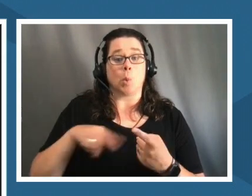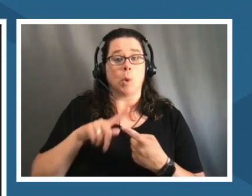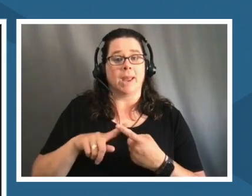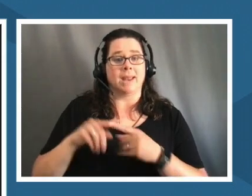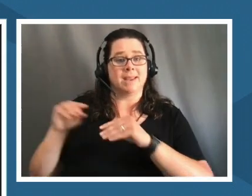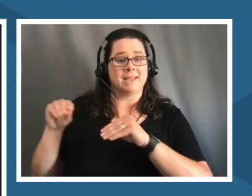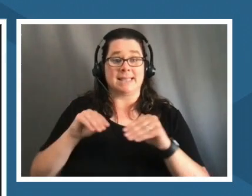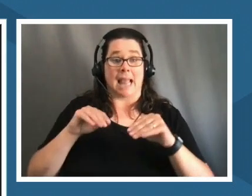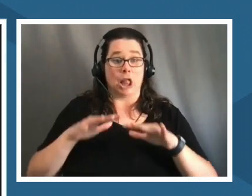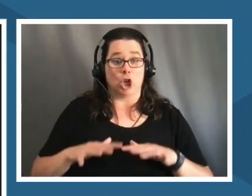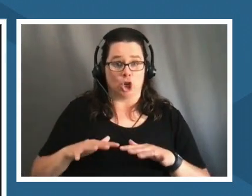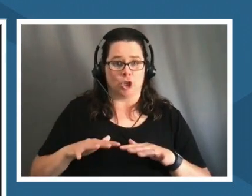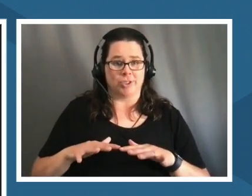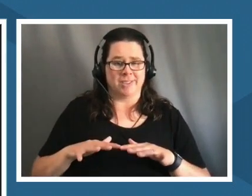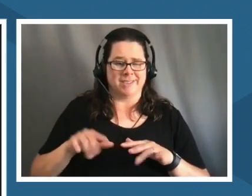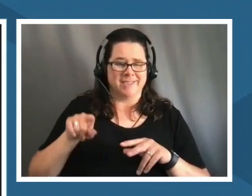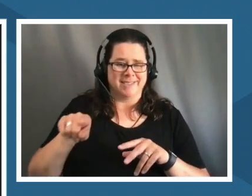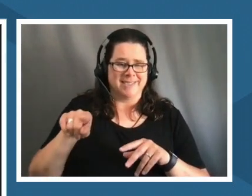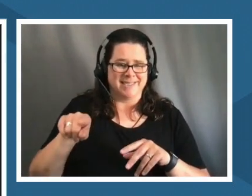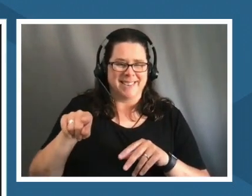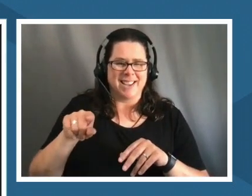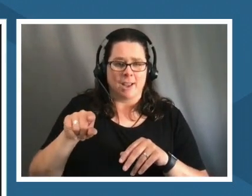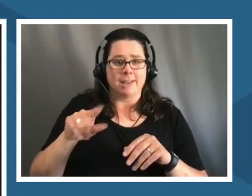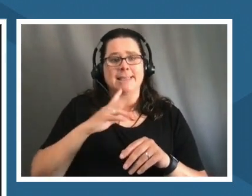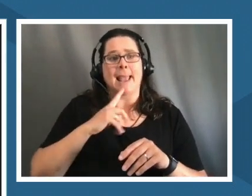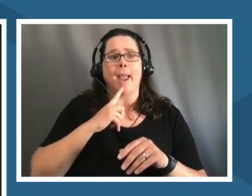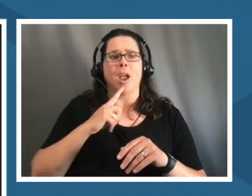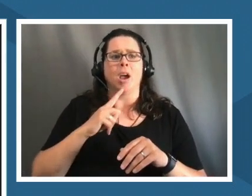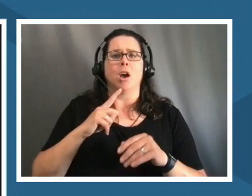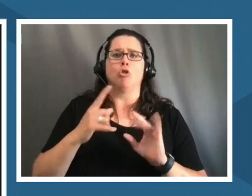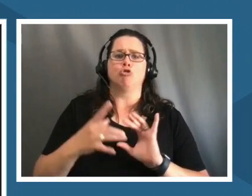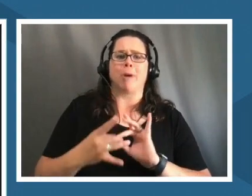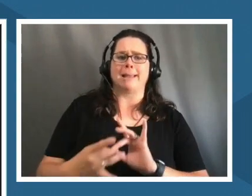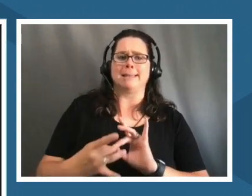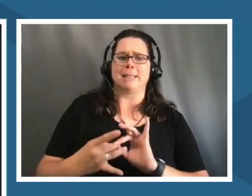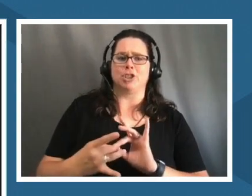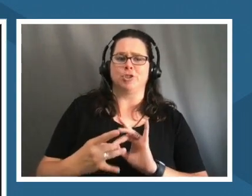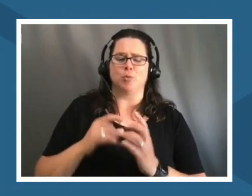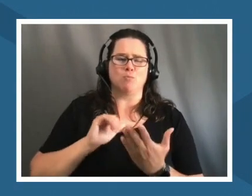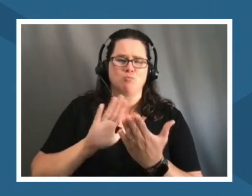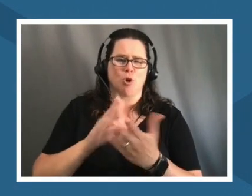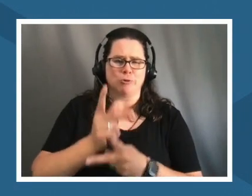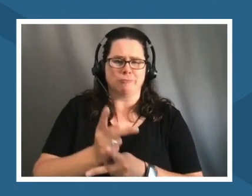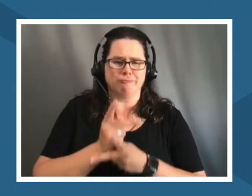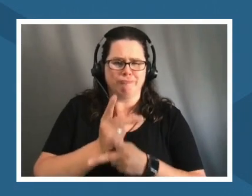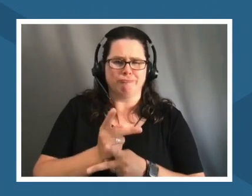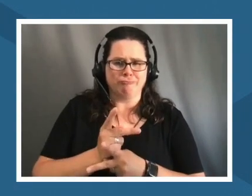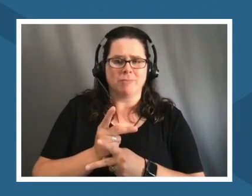approach the conversation with caution